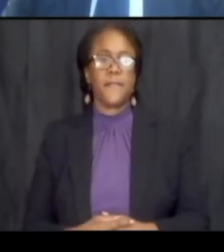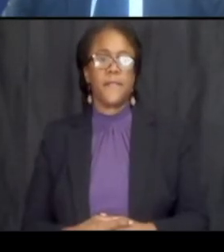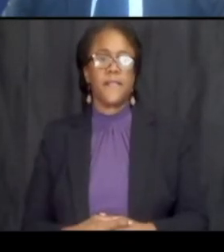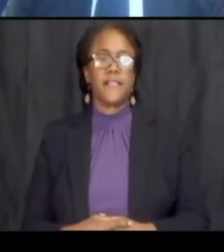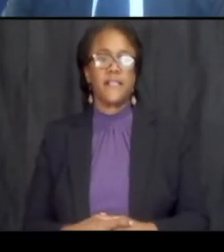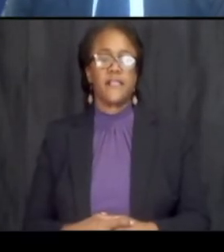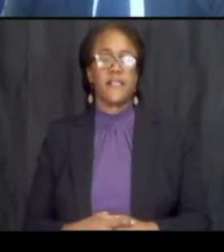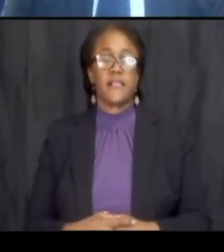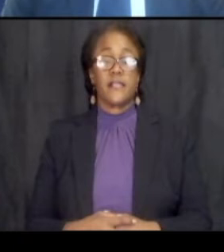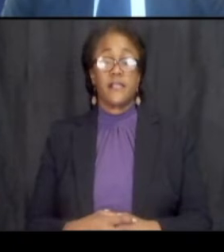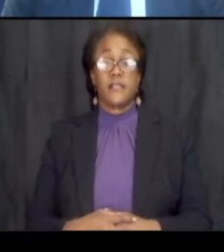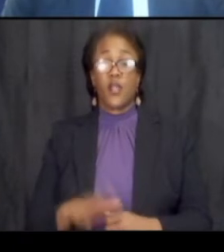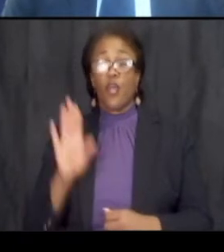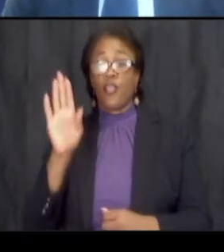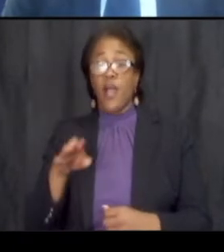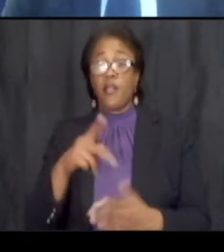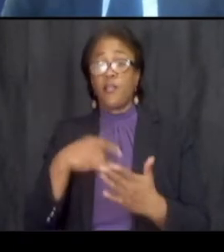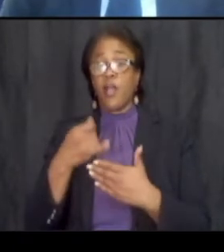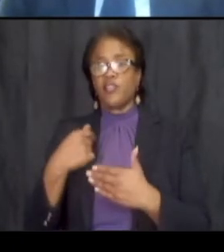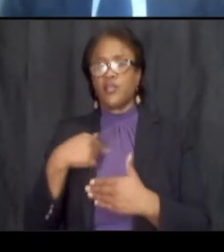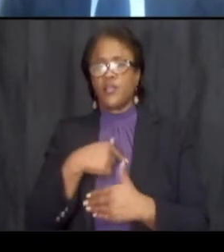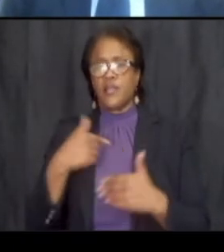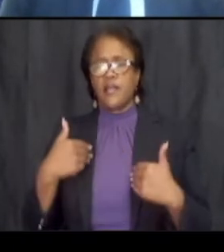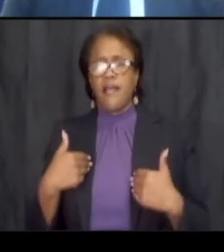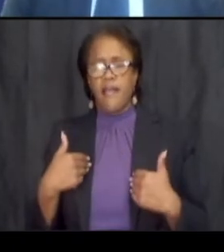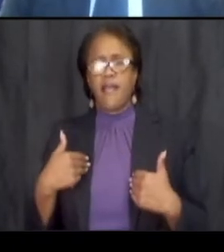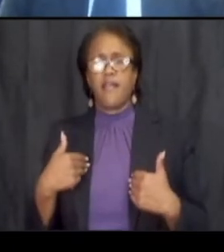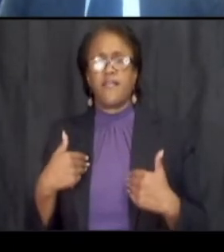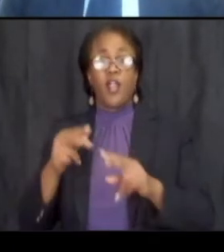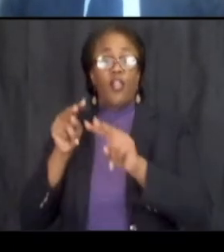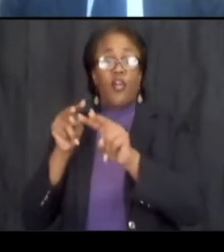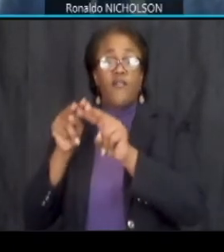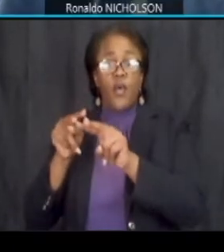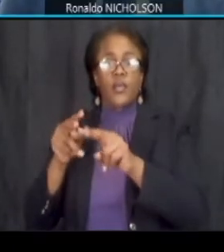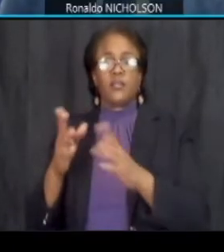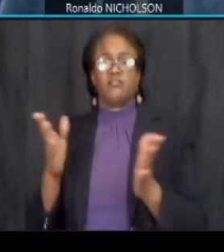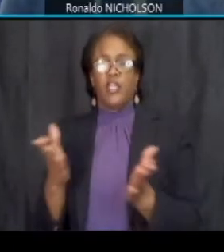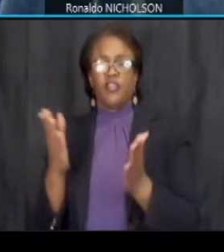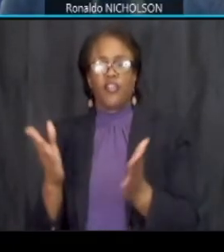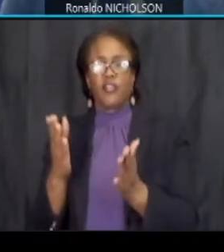throughout the project we have looked forward and encouraged community engagement